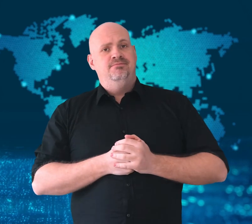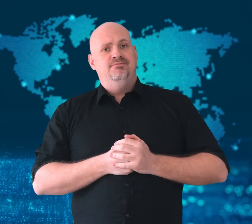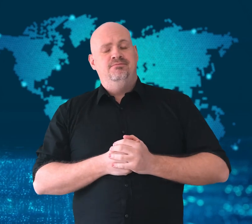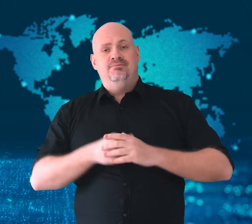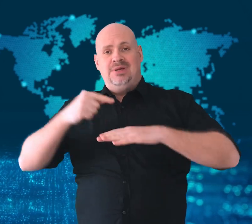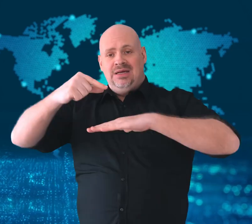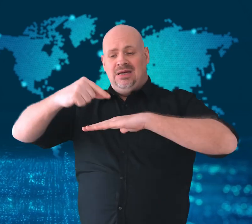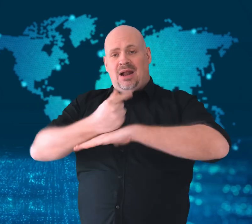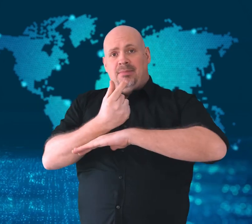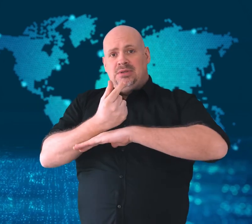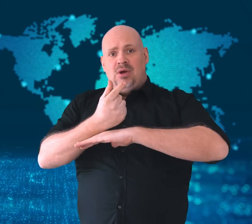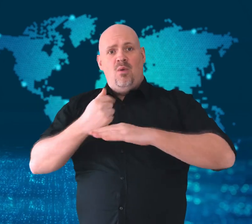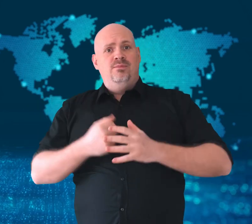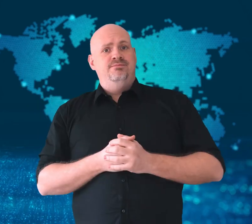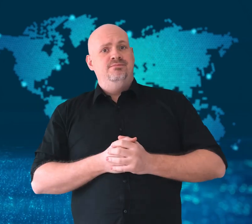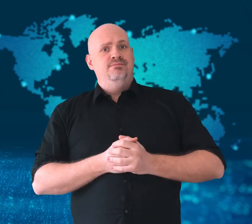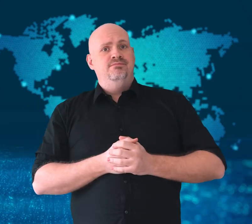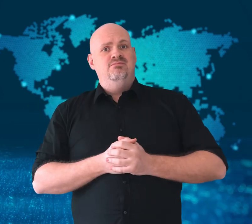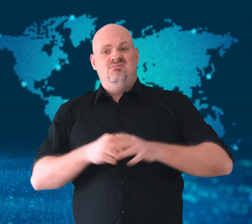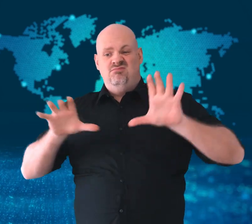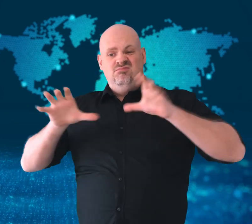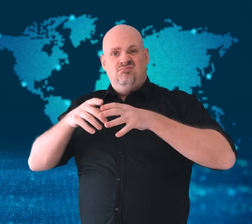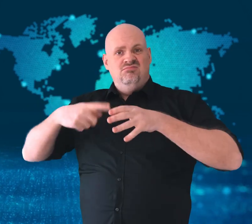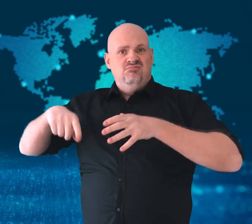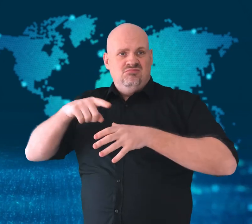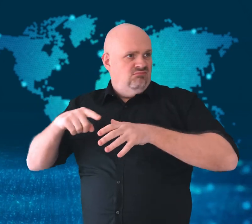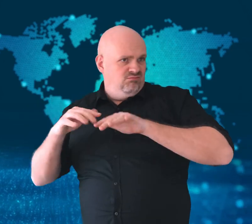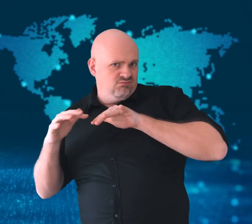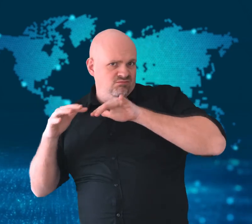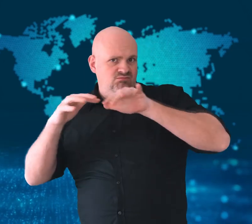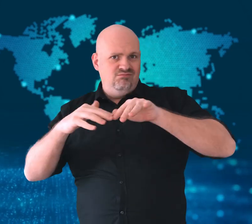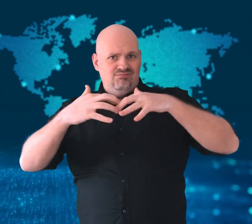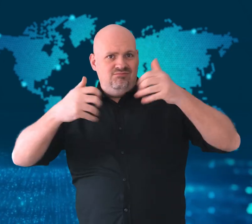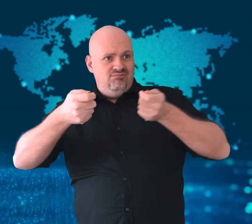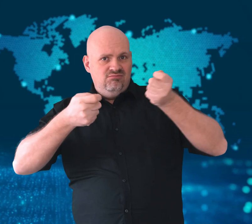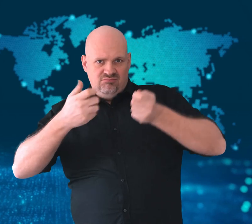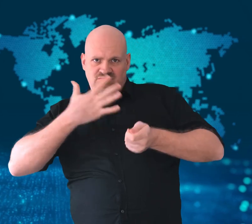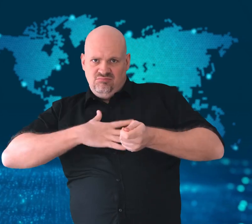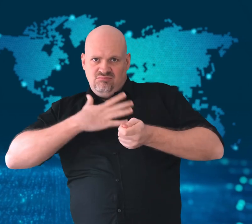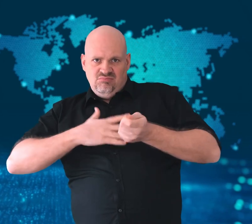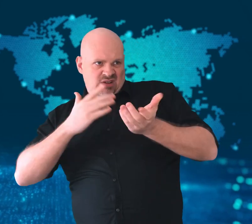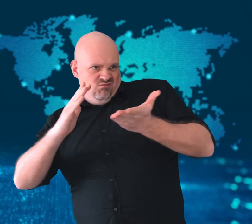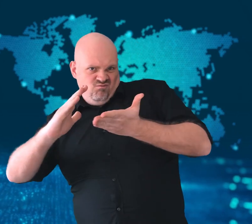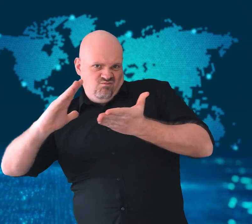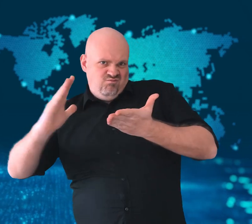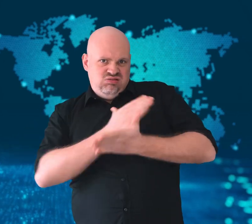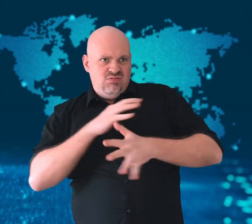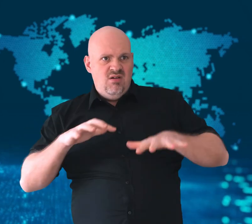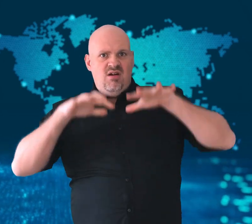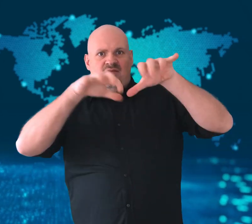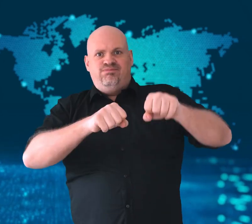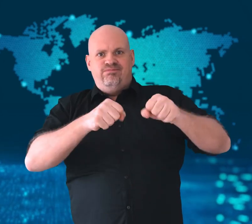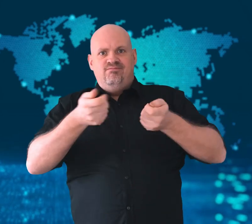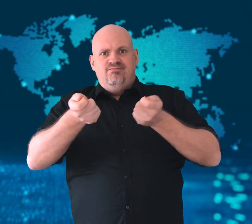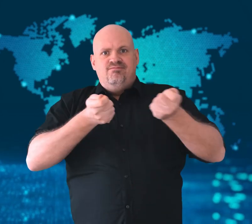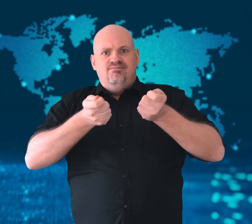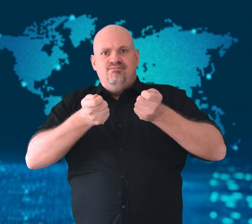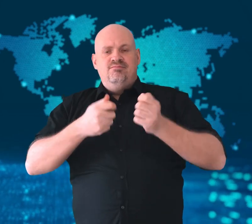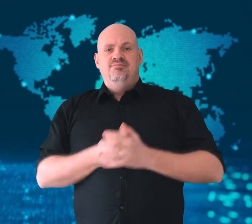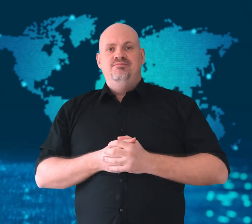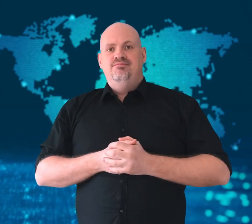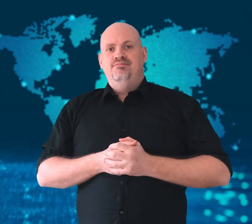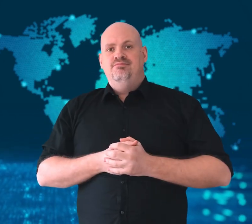Coup attempt.